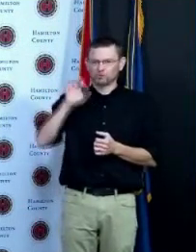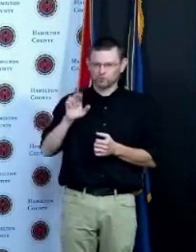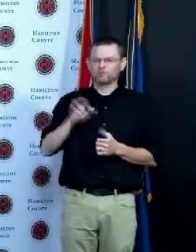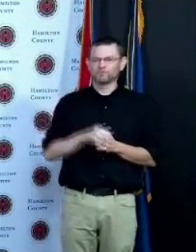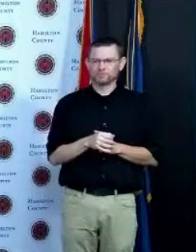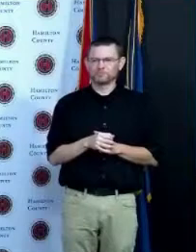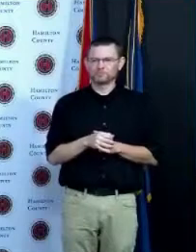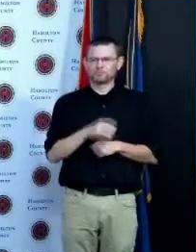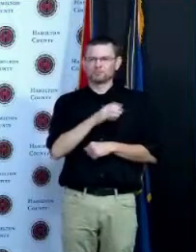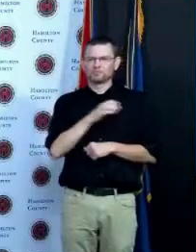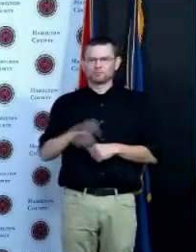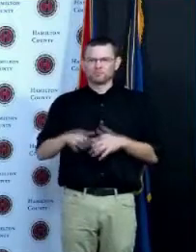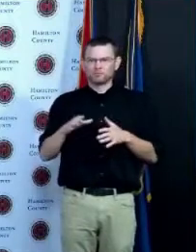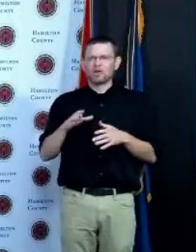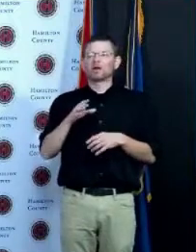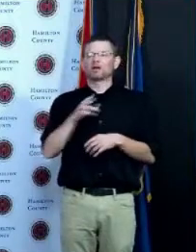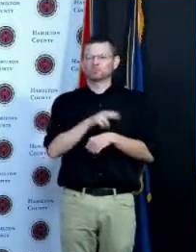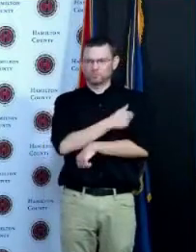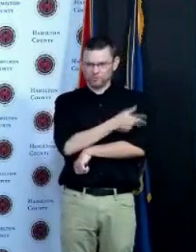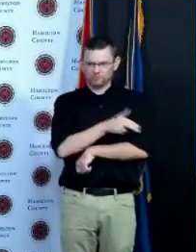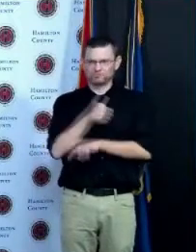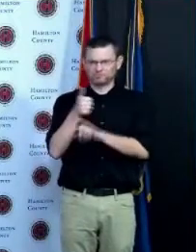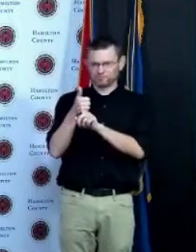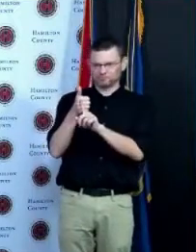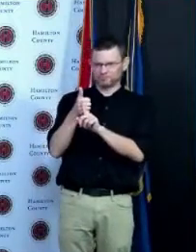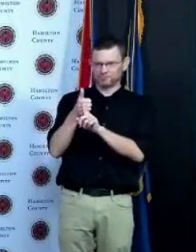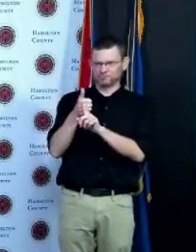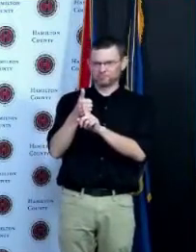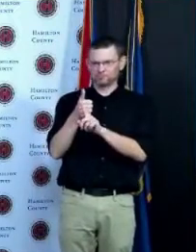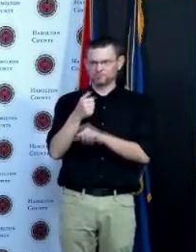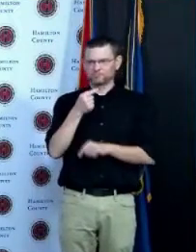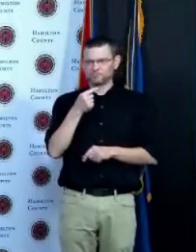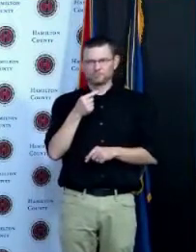into this thing thinking it's like nothing it is something there's about five to ten percent